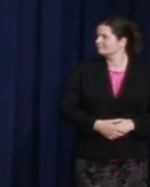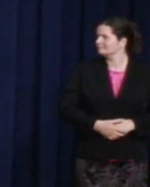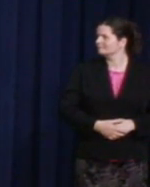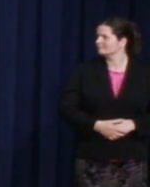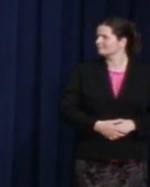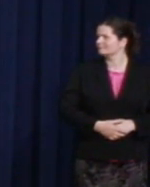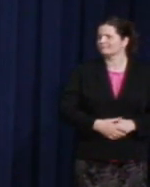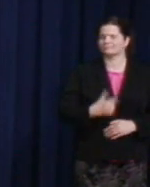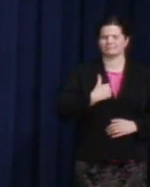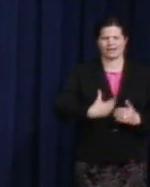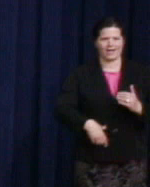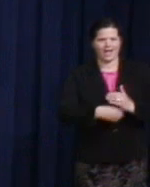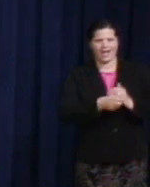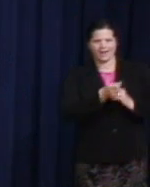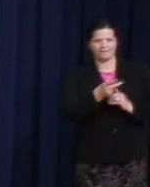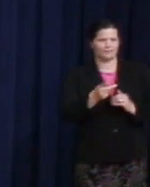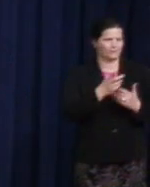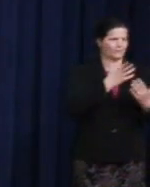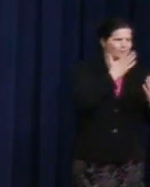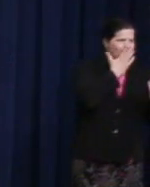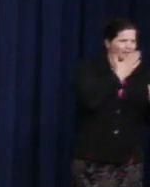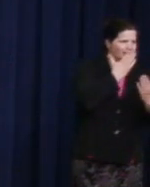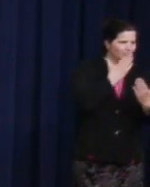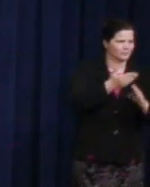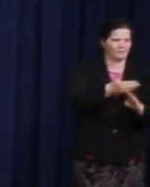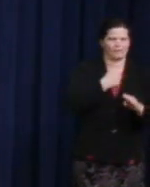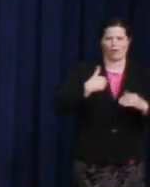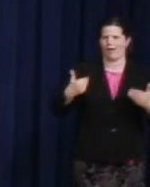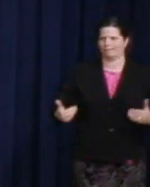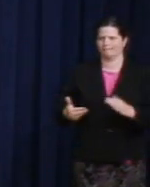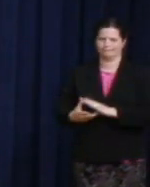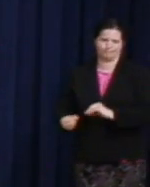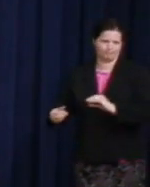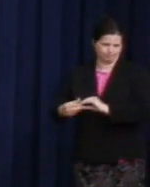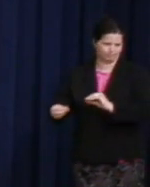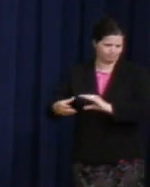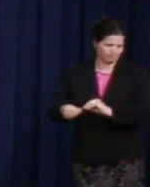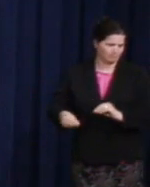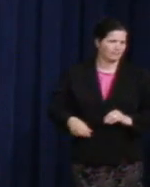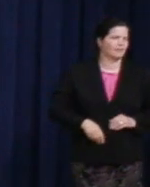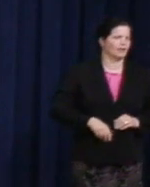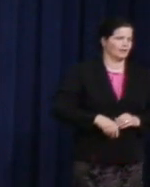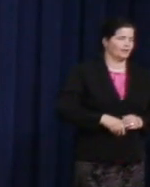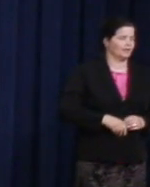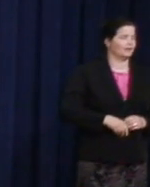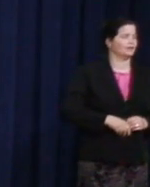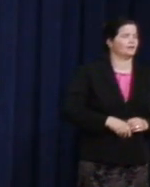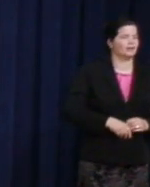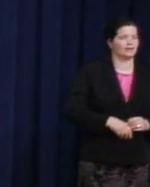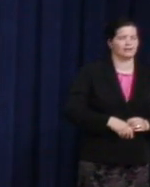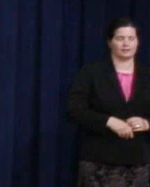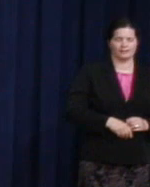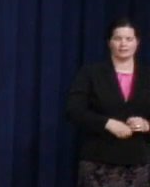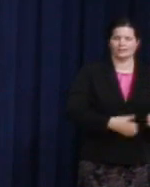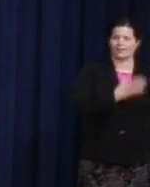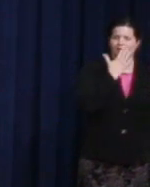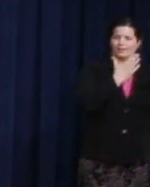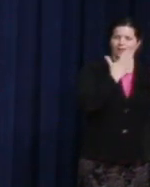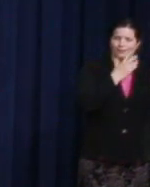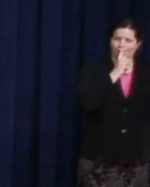thank you's before I go into some remarks. I wanted to piggyback what Gatum said in terms